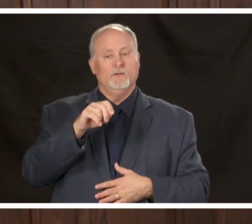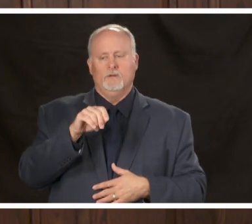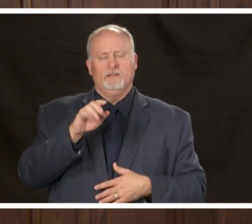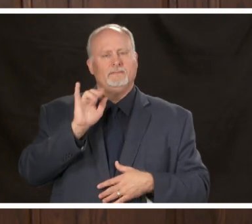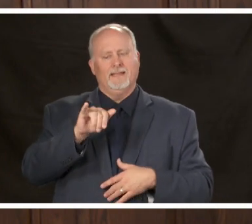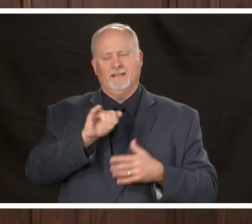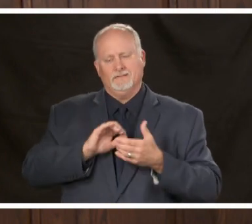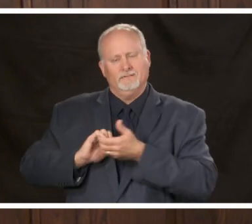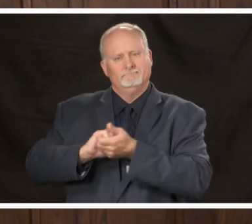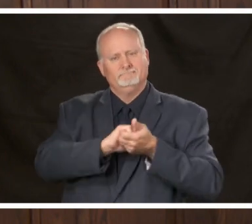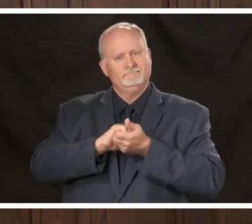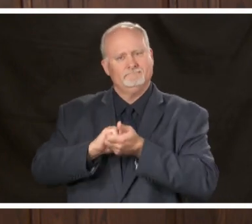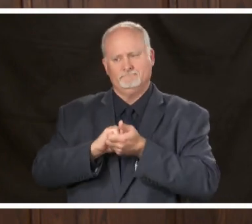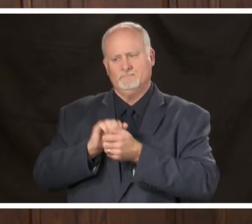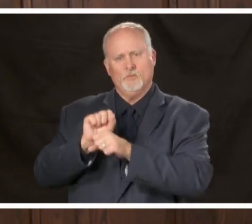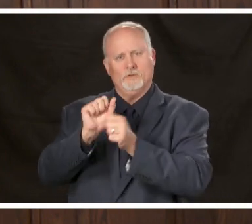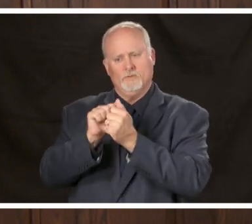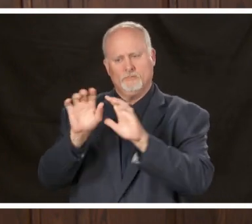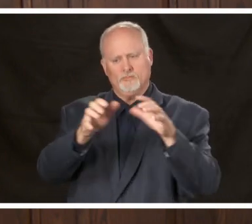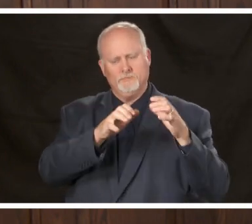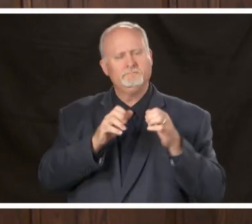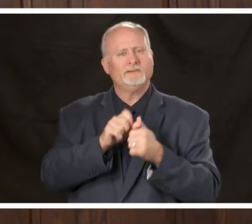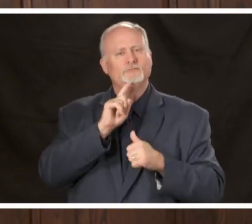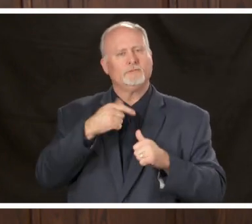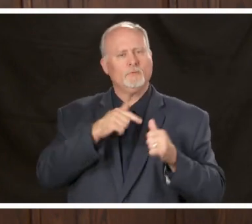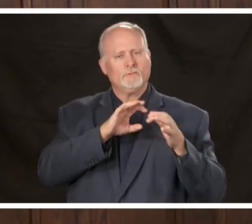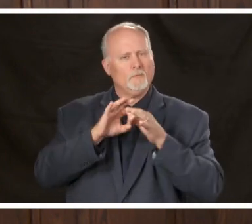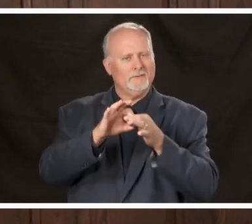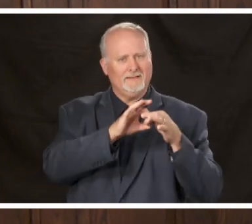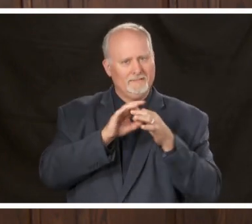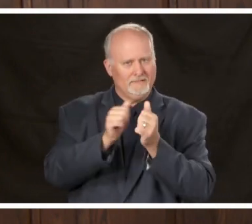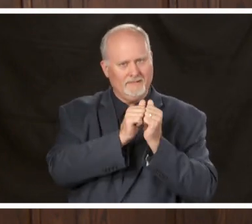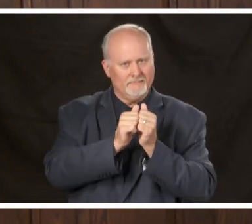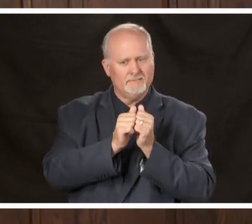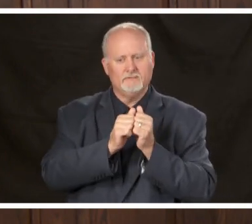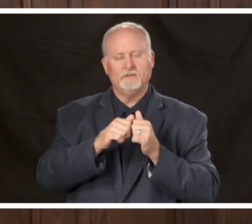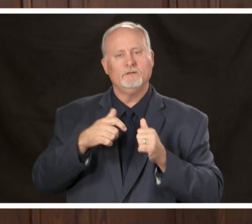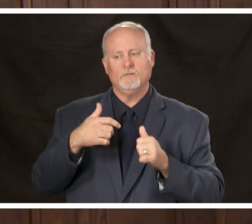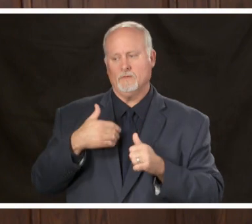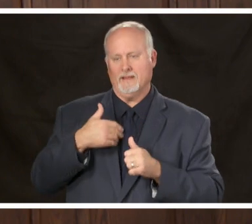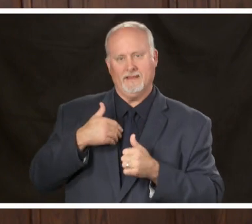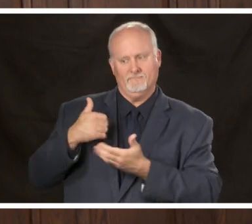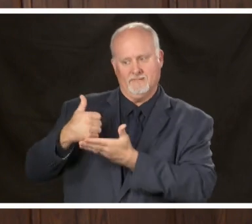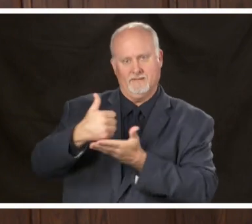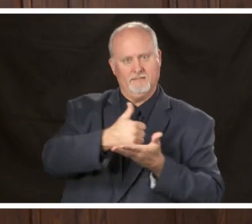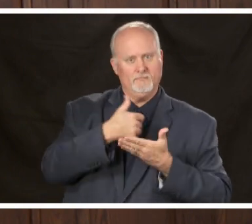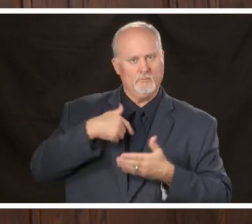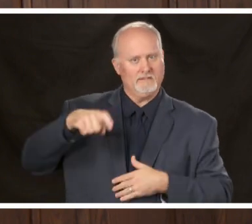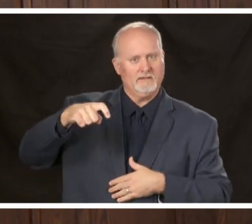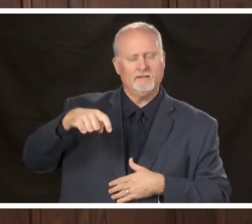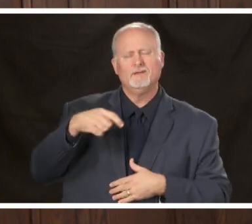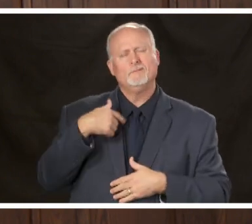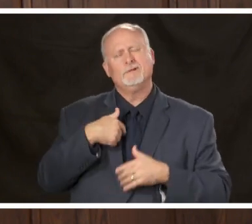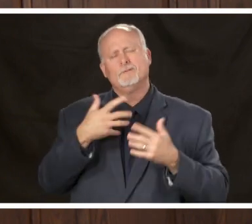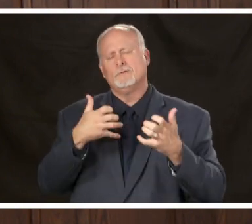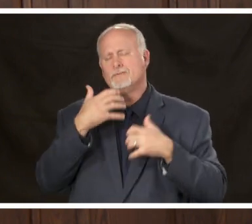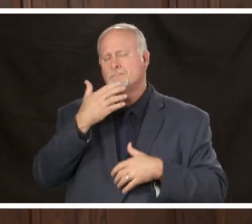that we're pulling together to make sure everything is well coordinated and that we are have the guidance that we need we really want the best minds on this and